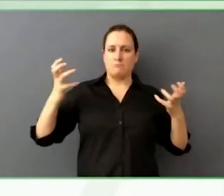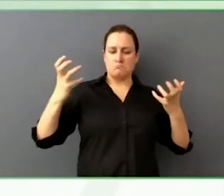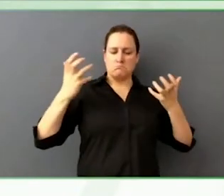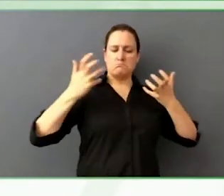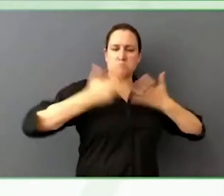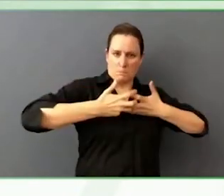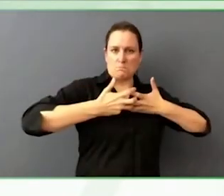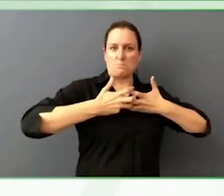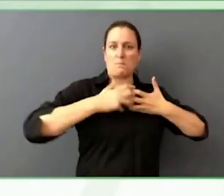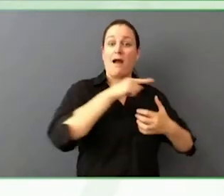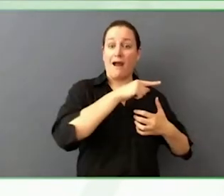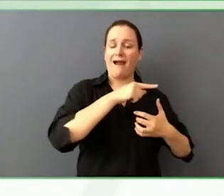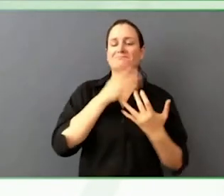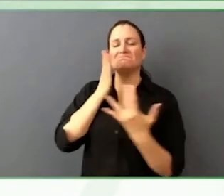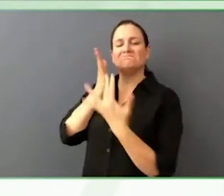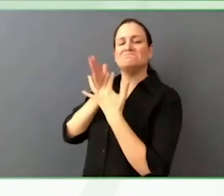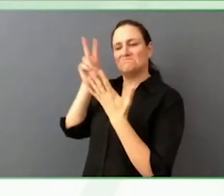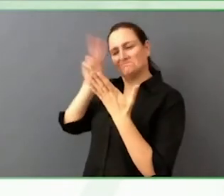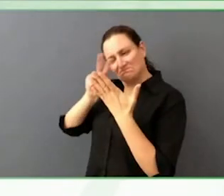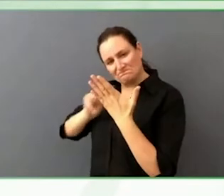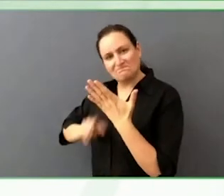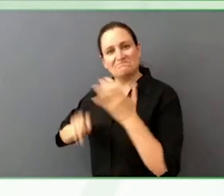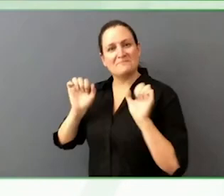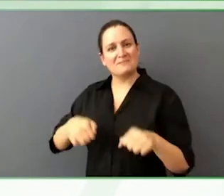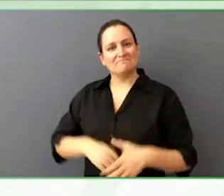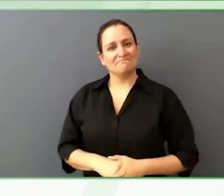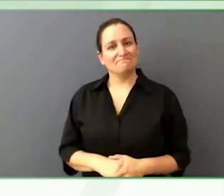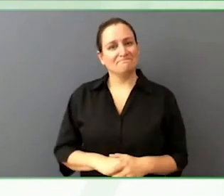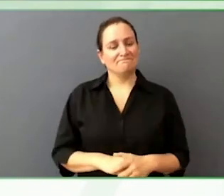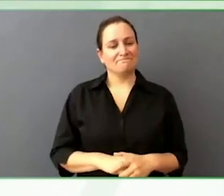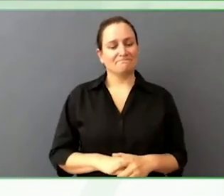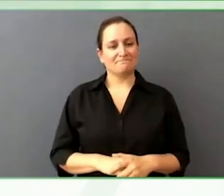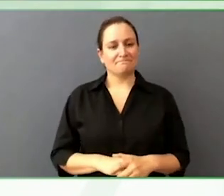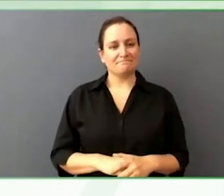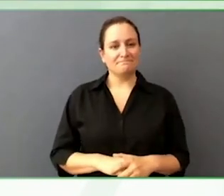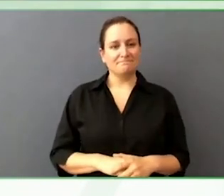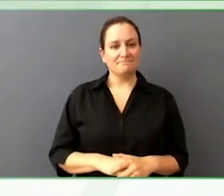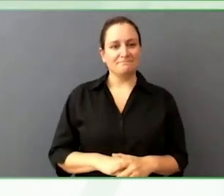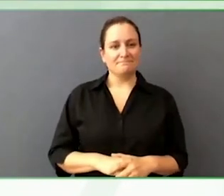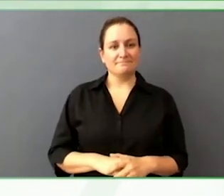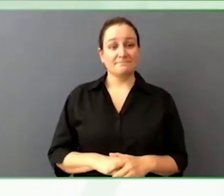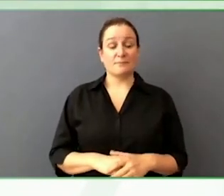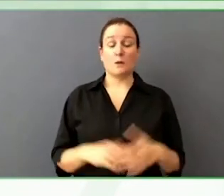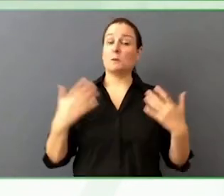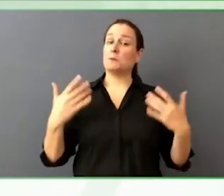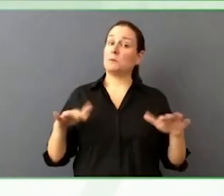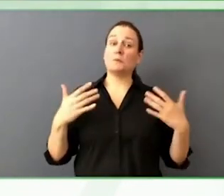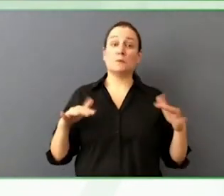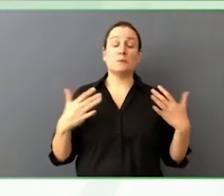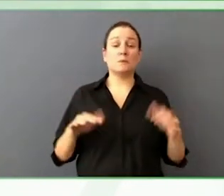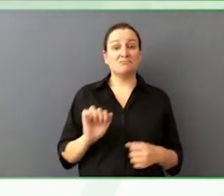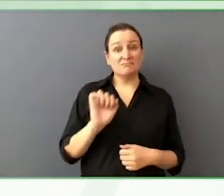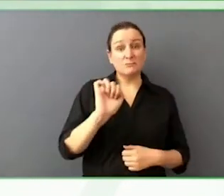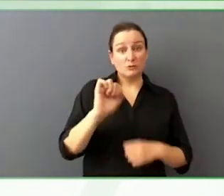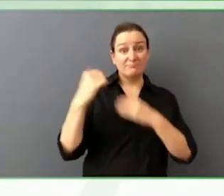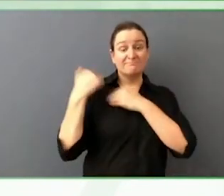Sounds great. Your job title, Accessibility Engineer, everyone understands something different by engineer.